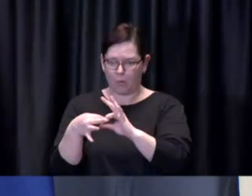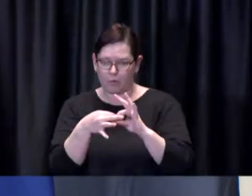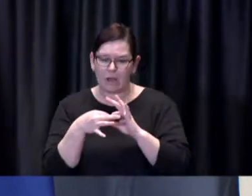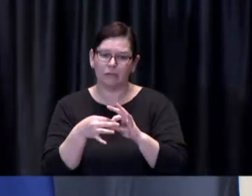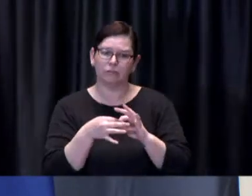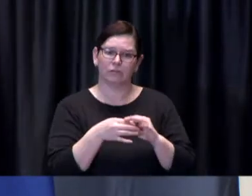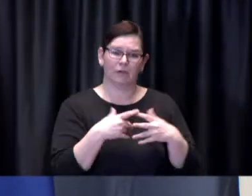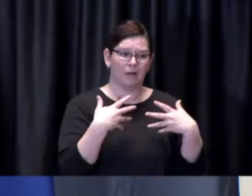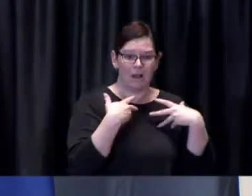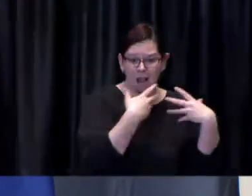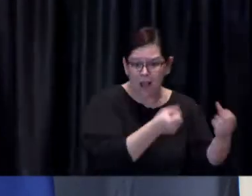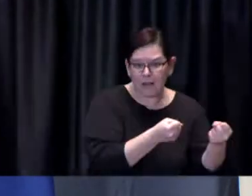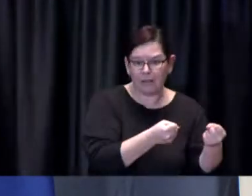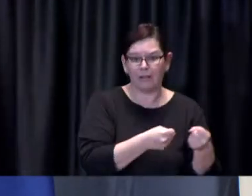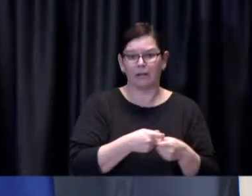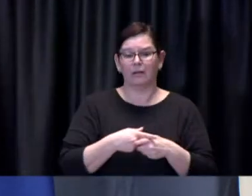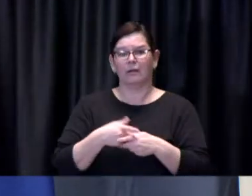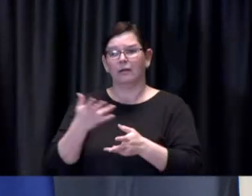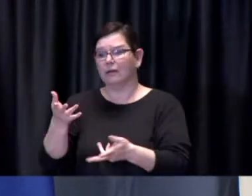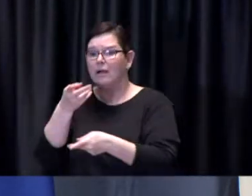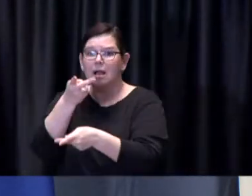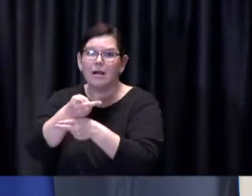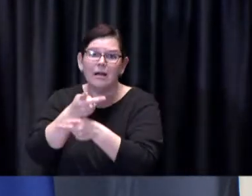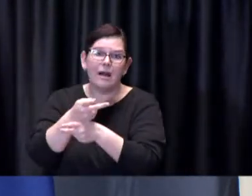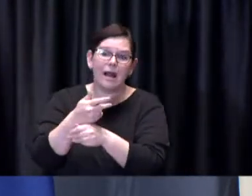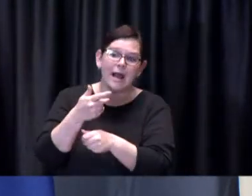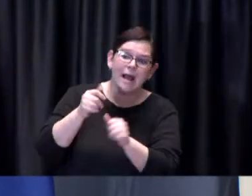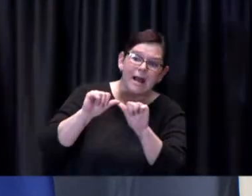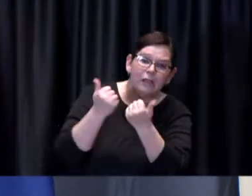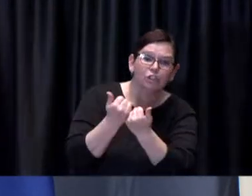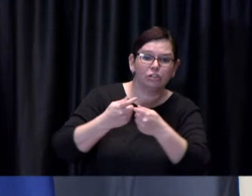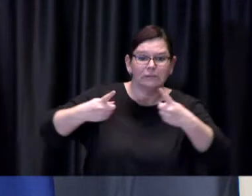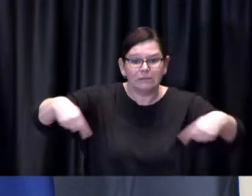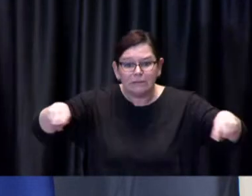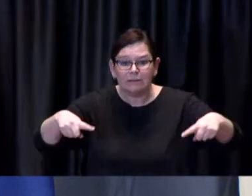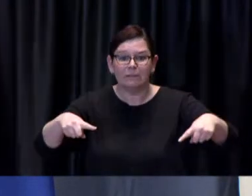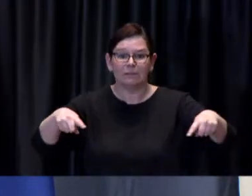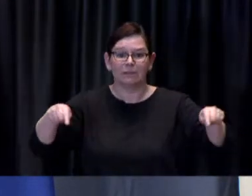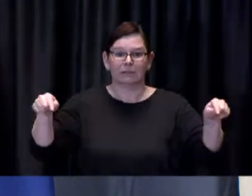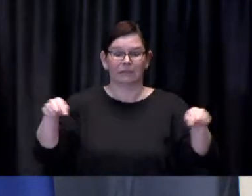The Toronto Central LHIN the Provincial Health Organization estimates there are around